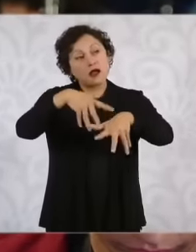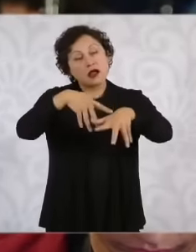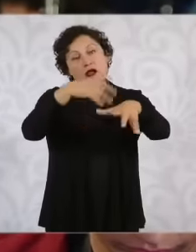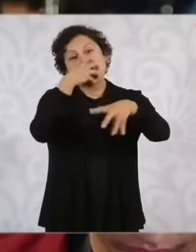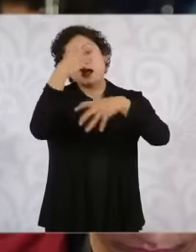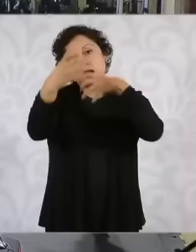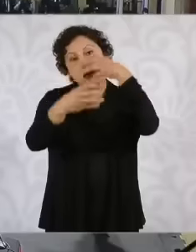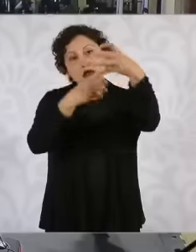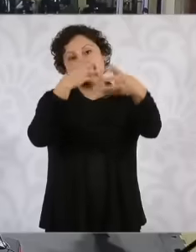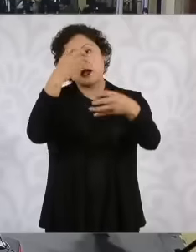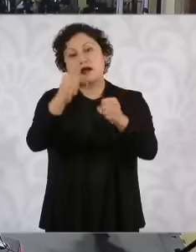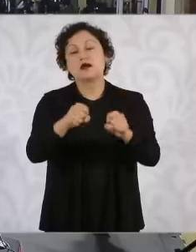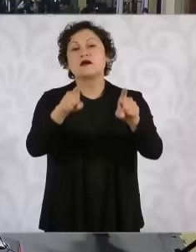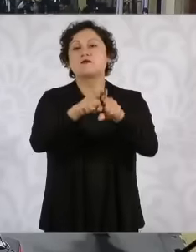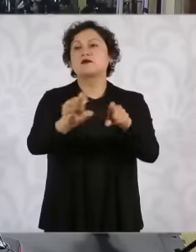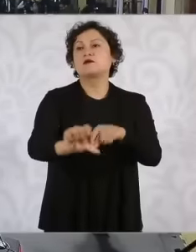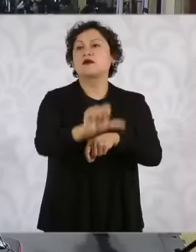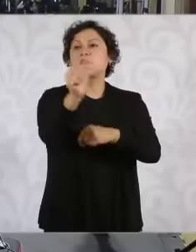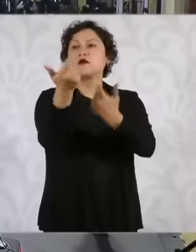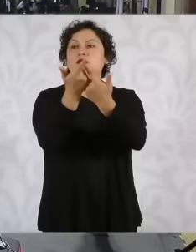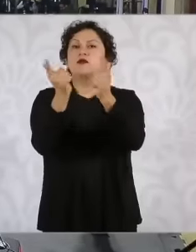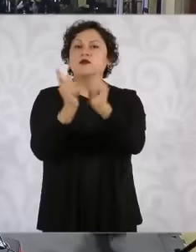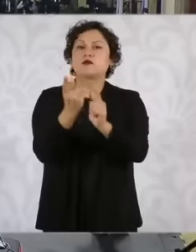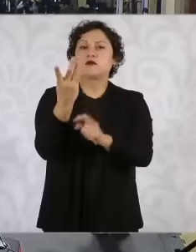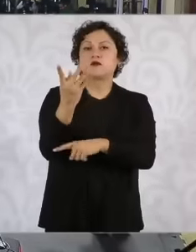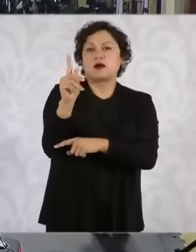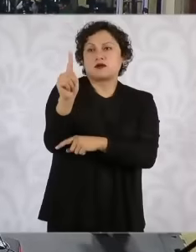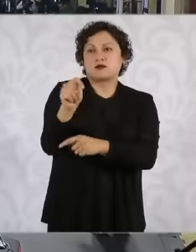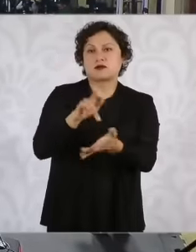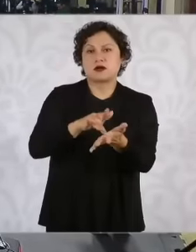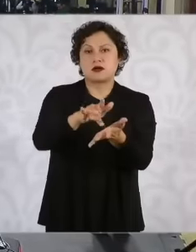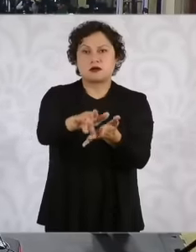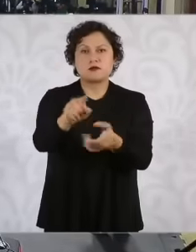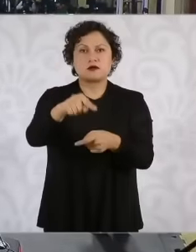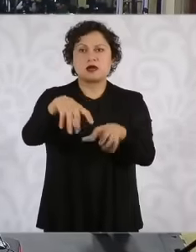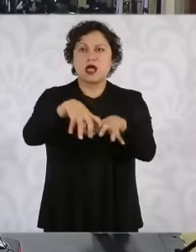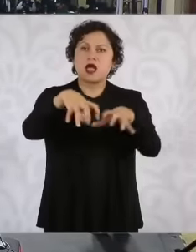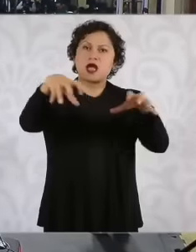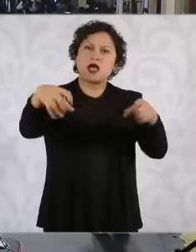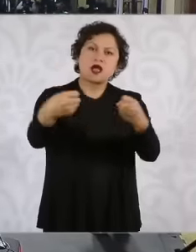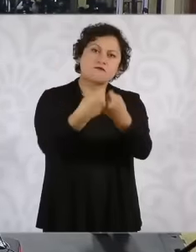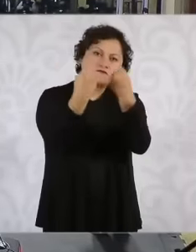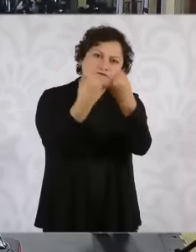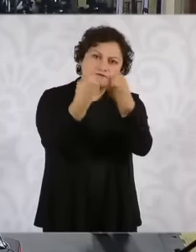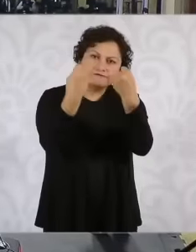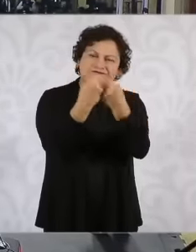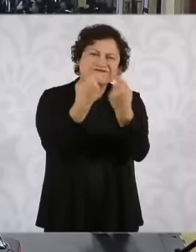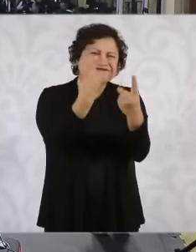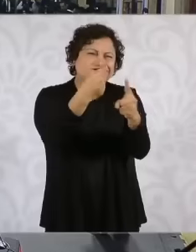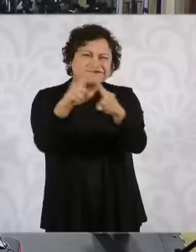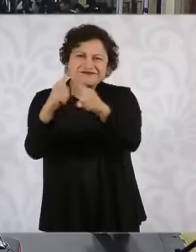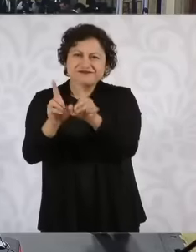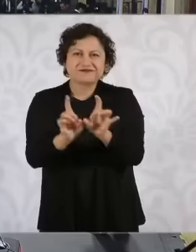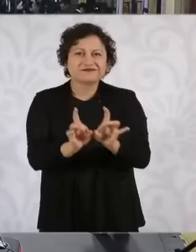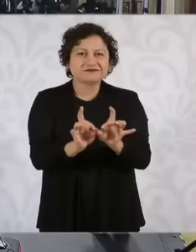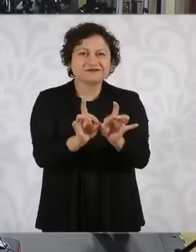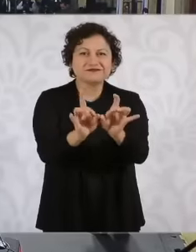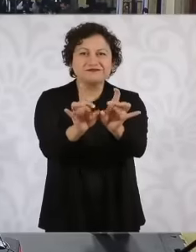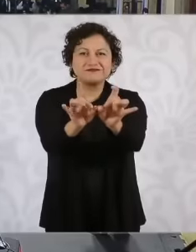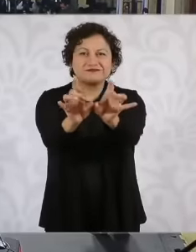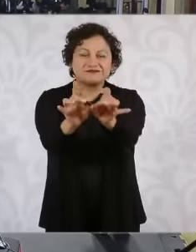also from the 4t in short there have been a series of situations of which Well there are there are struggles